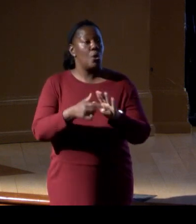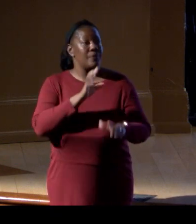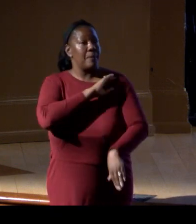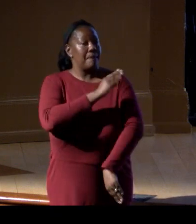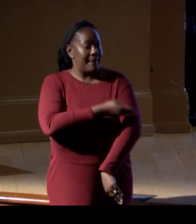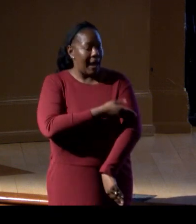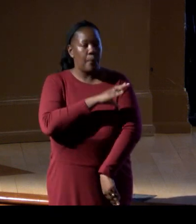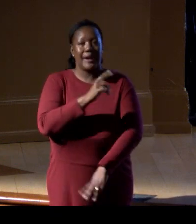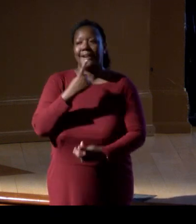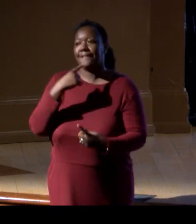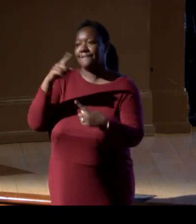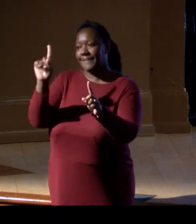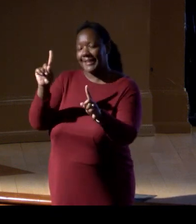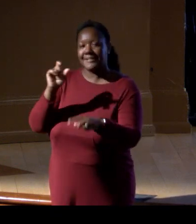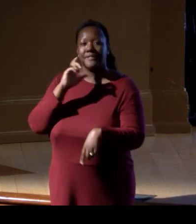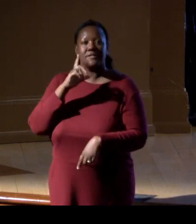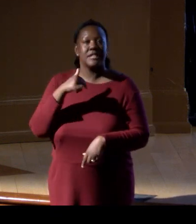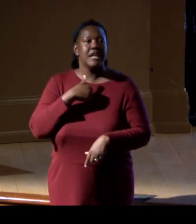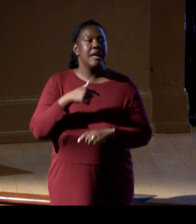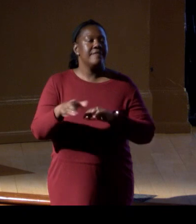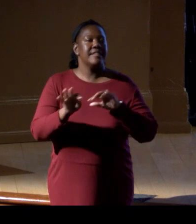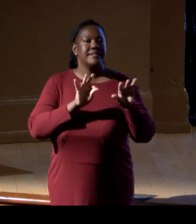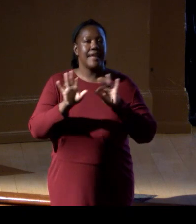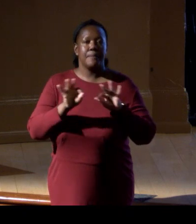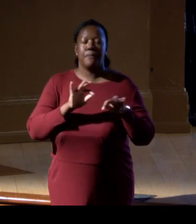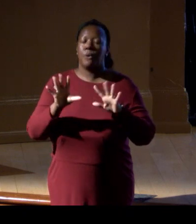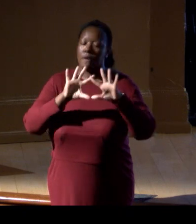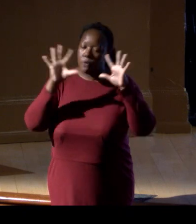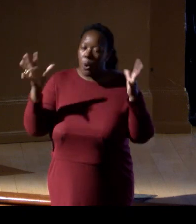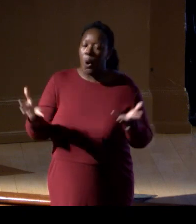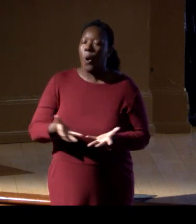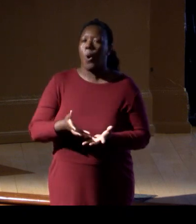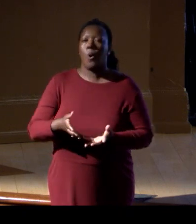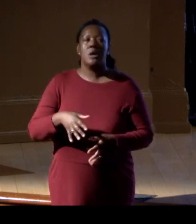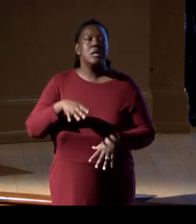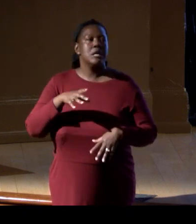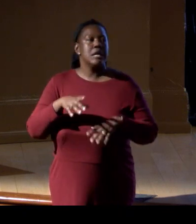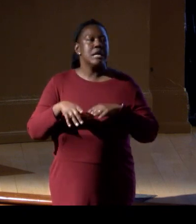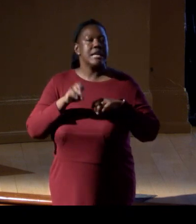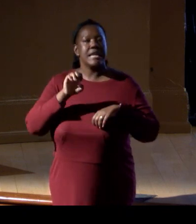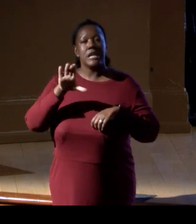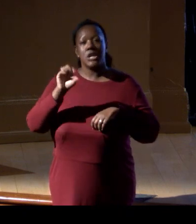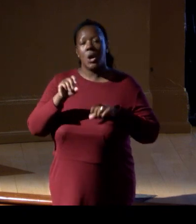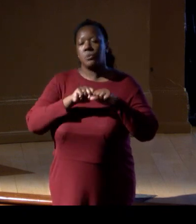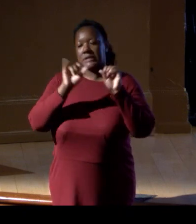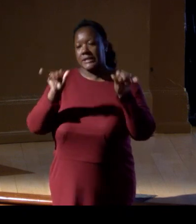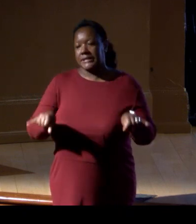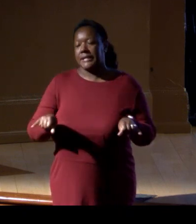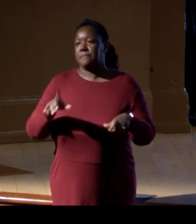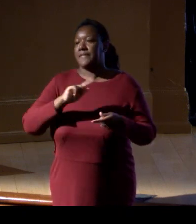to sample whole ecosystems in our changing world. Importantly, we will work with local